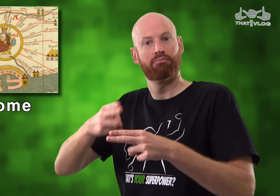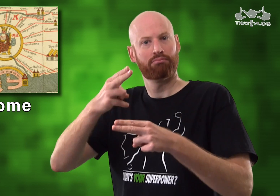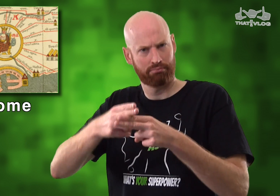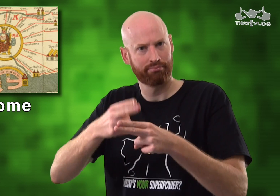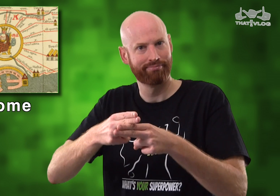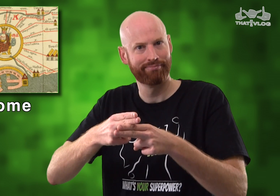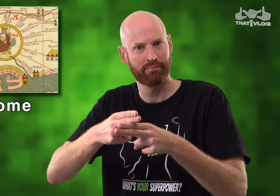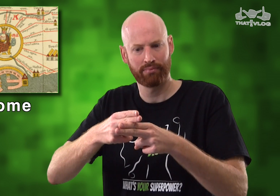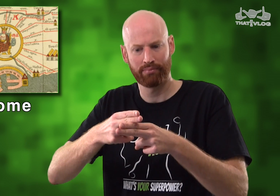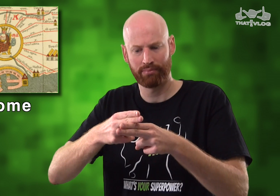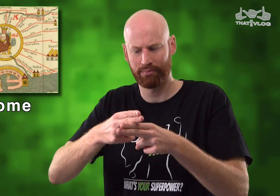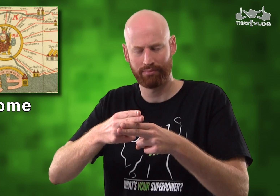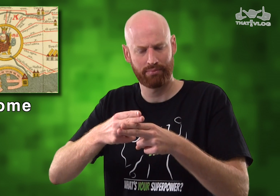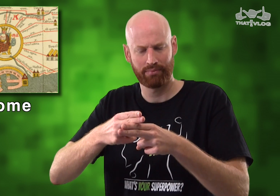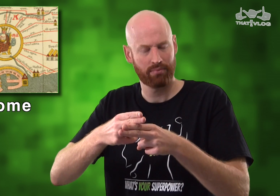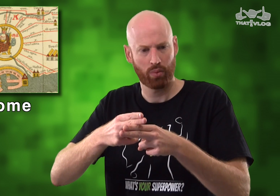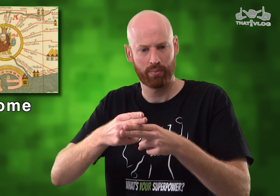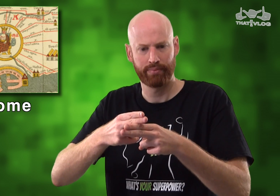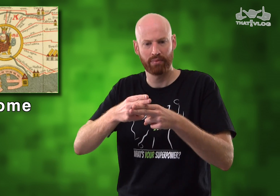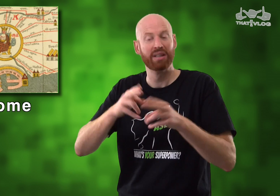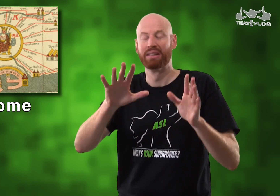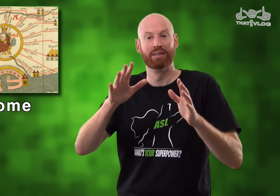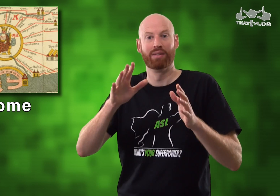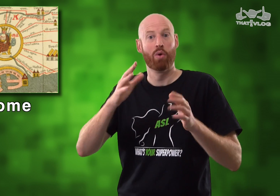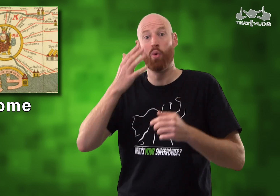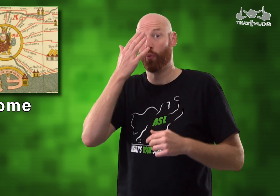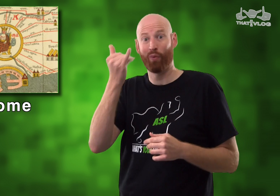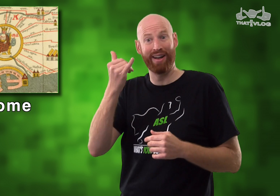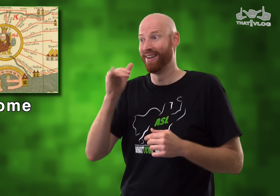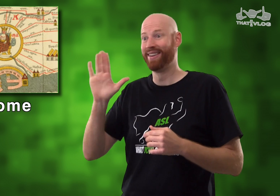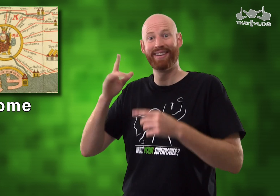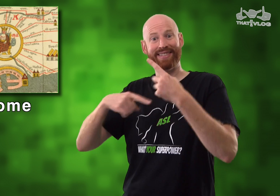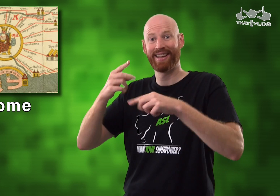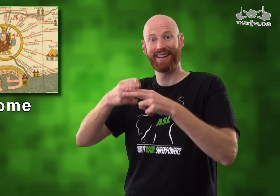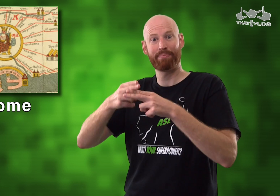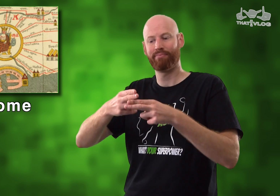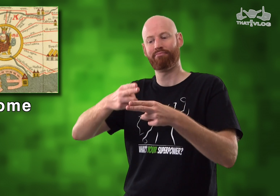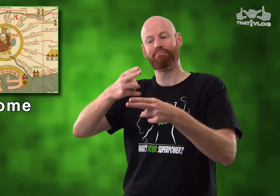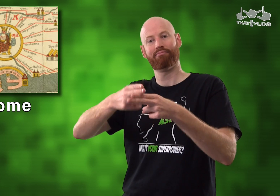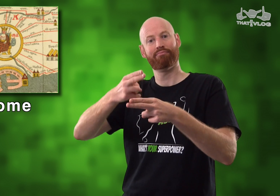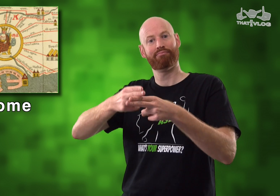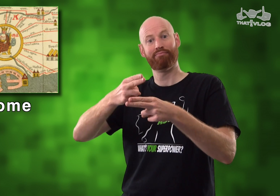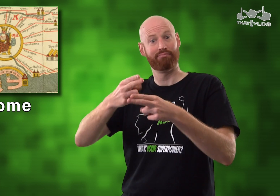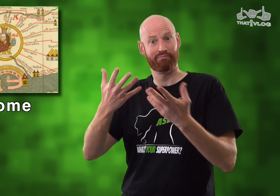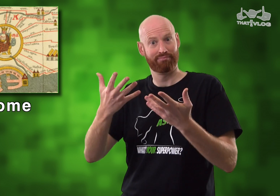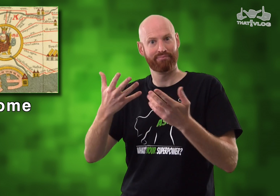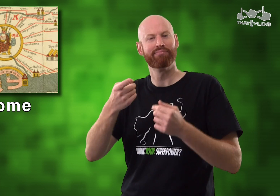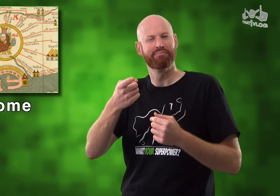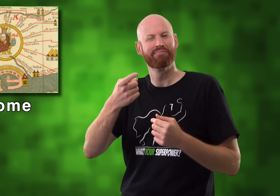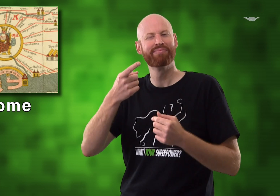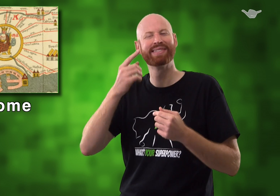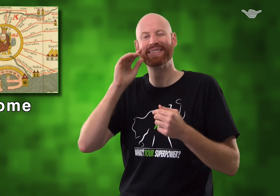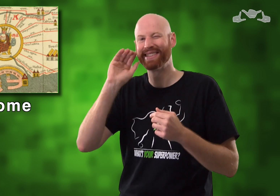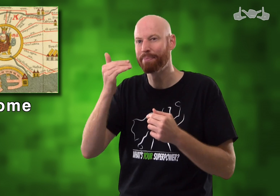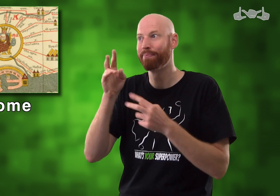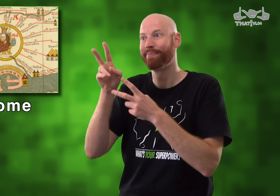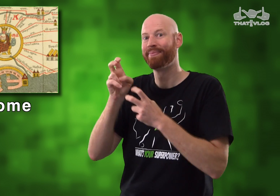sign for "Rome". Rome! ... weird. Anyway, the reason that that is the sign for "Rome" is because you might